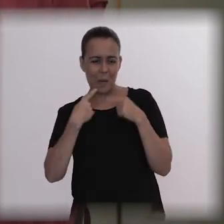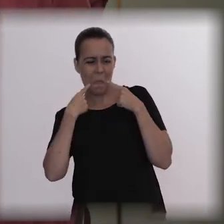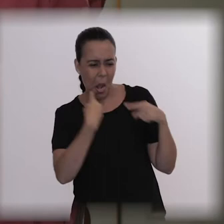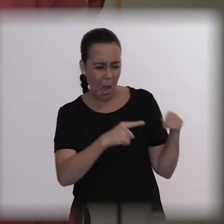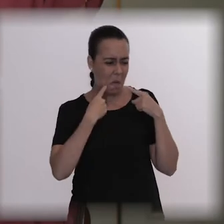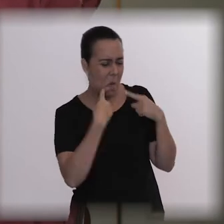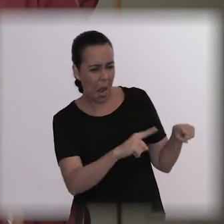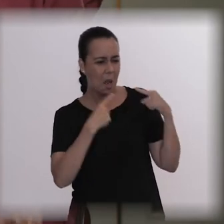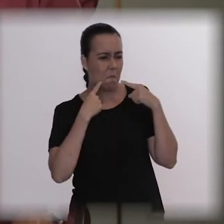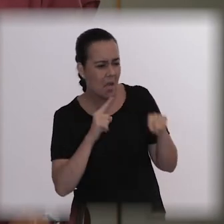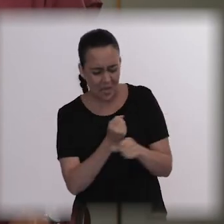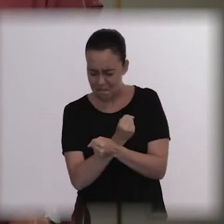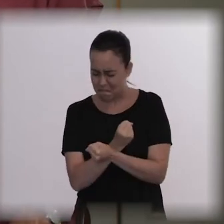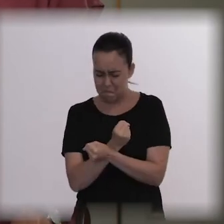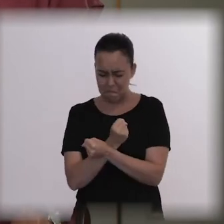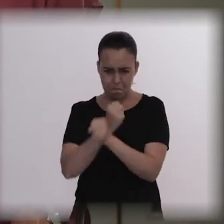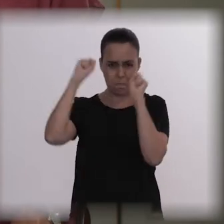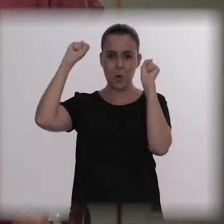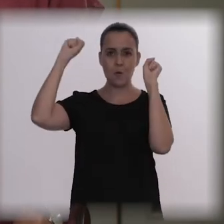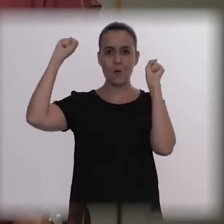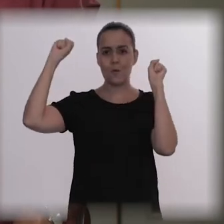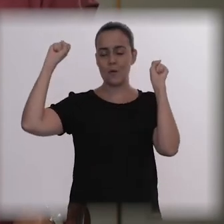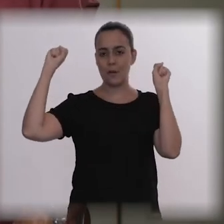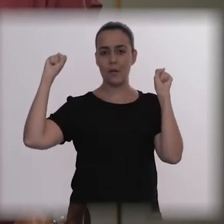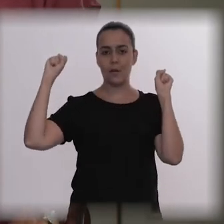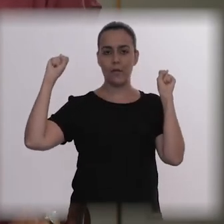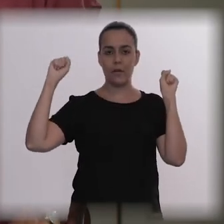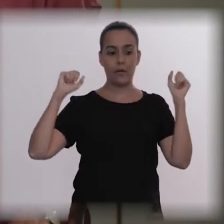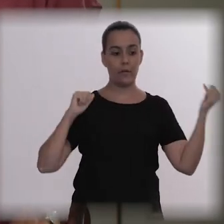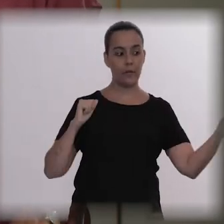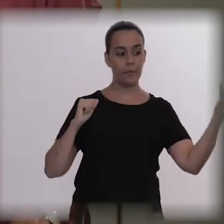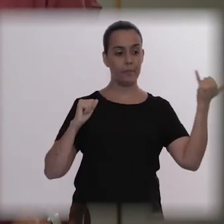it would be very difficult for him to come back from it, because he wouldn’t accept help.